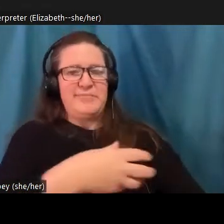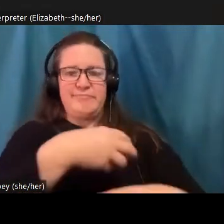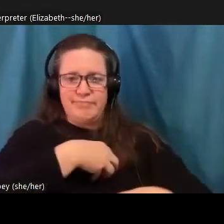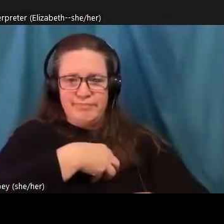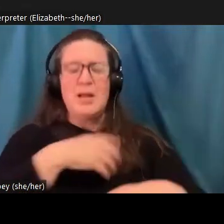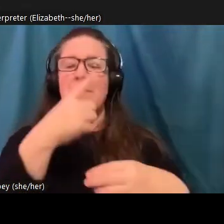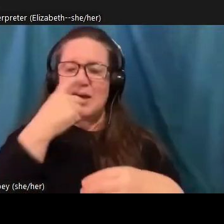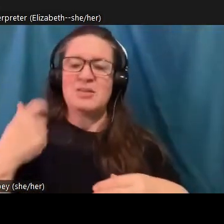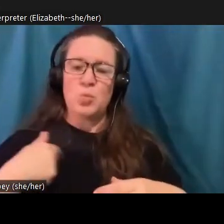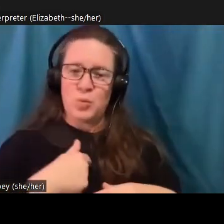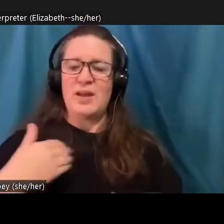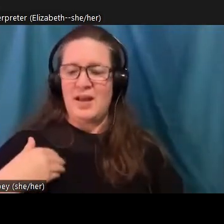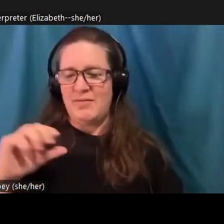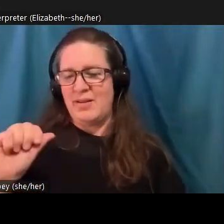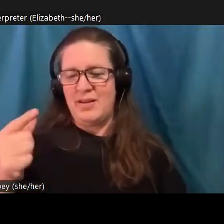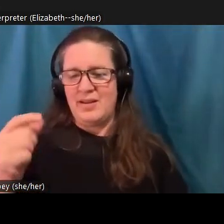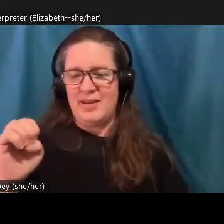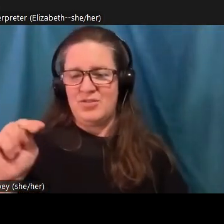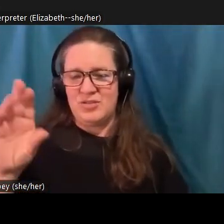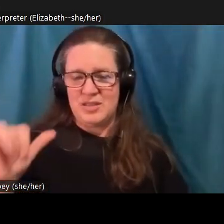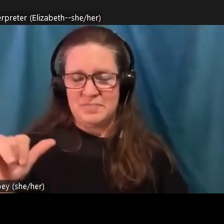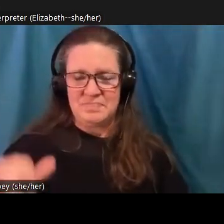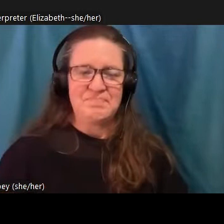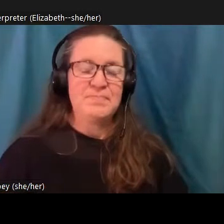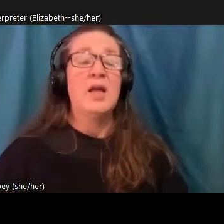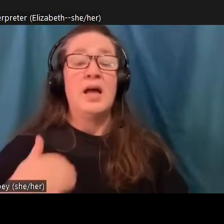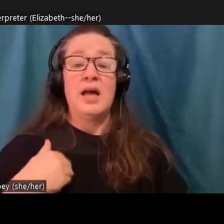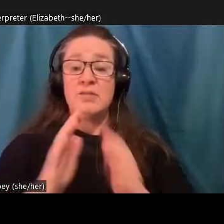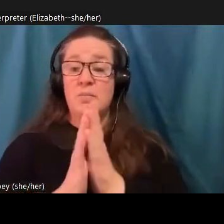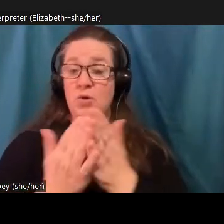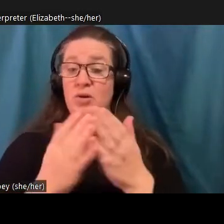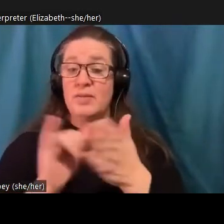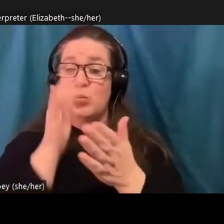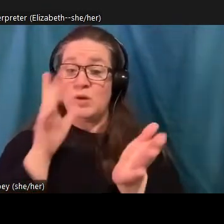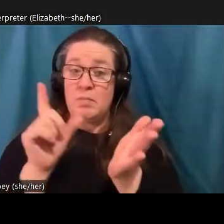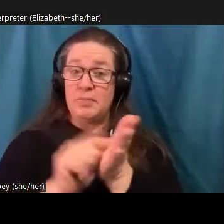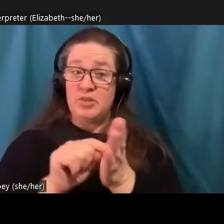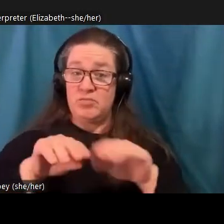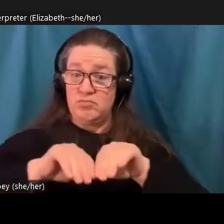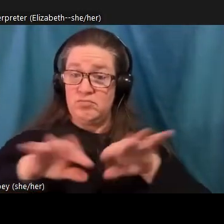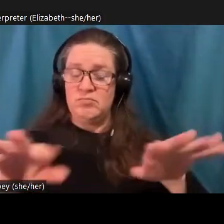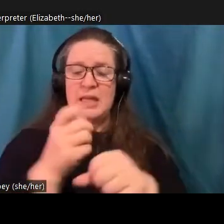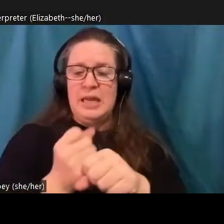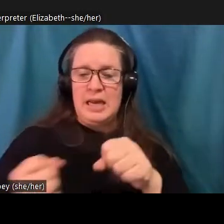beginning that was mentioned, I have a book coming out next year, hold an existential toolkit for climate educators,